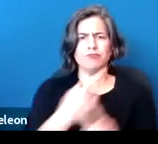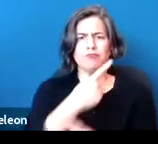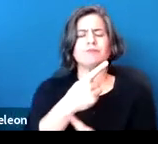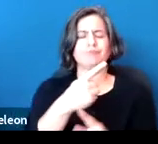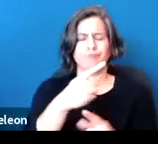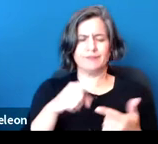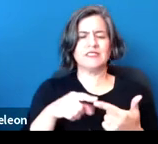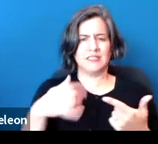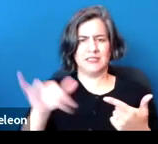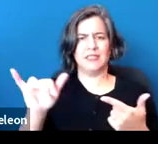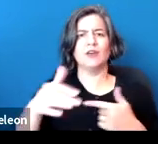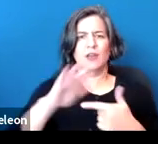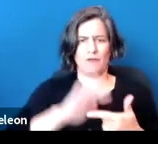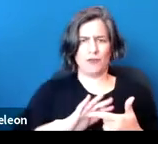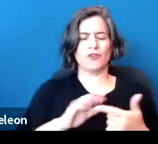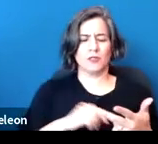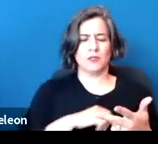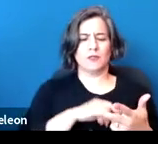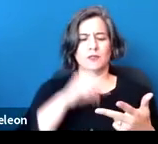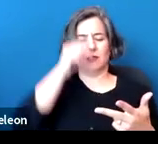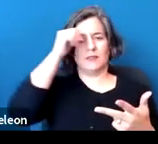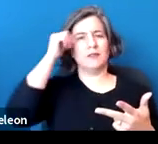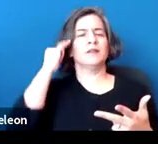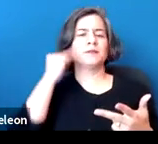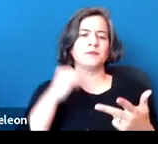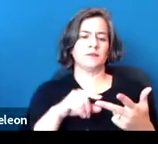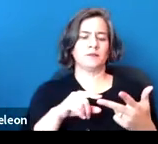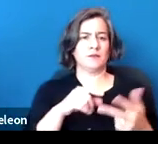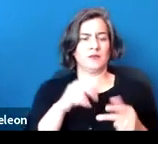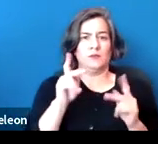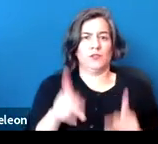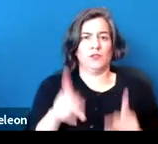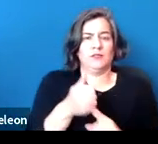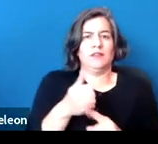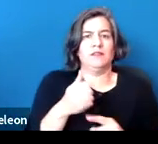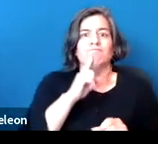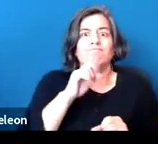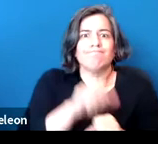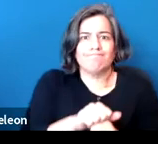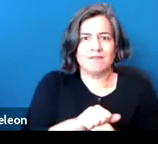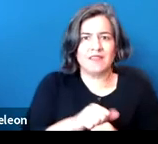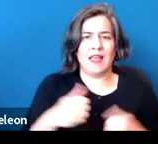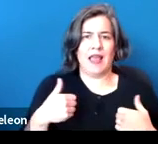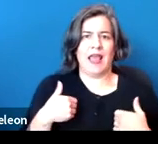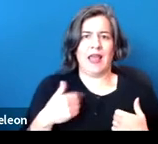Similarly, anyone who's had an actual disability but it's receded, something perhaps like cancer,